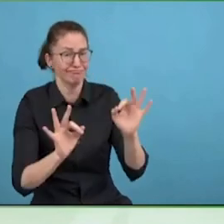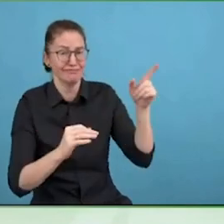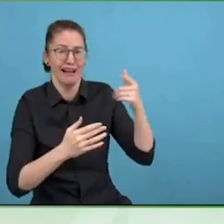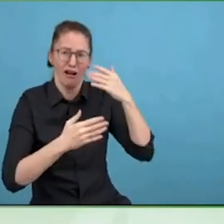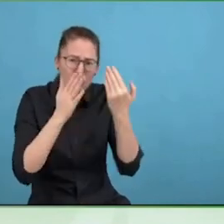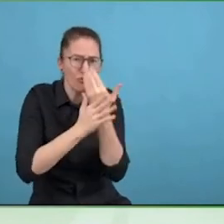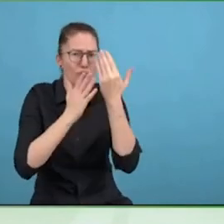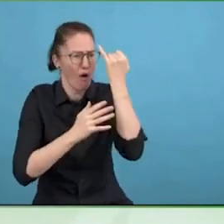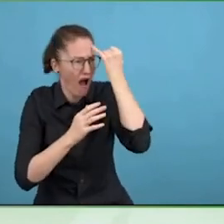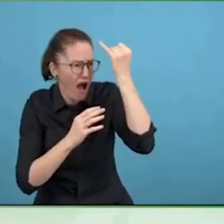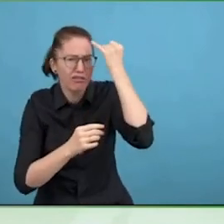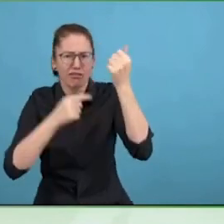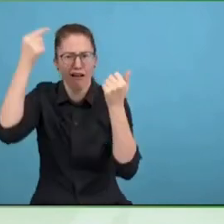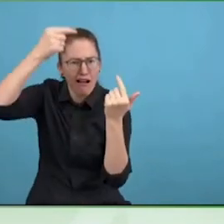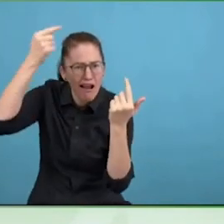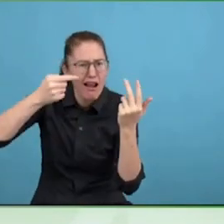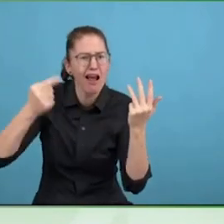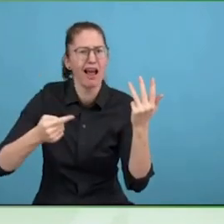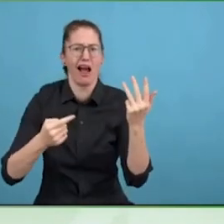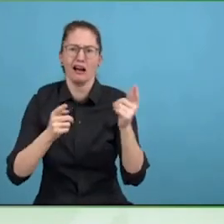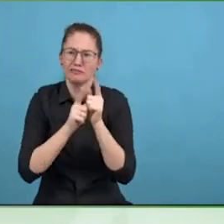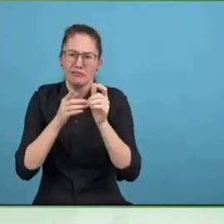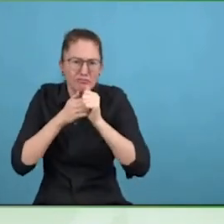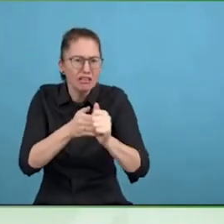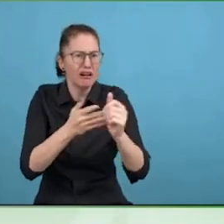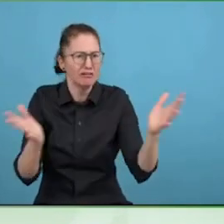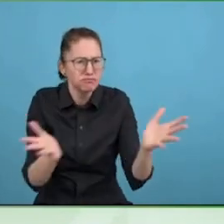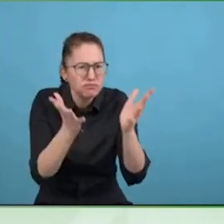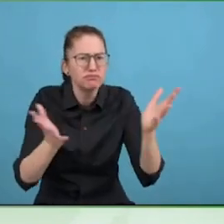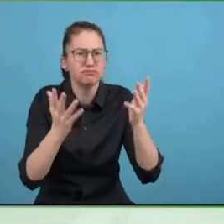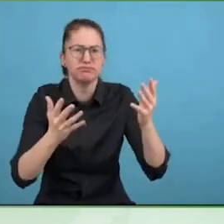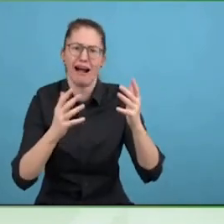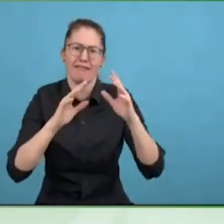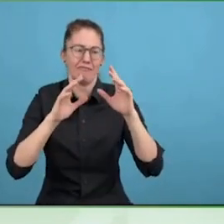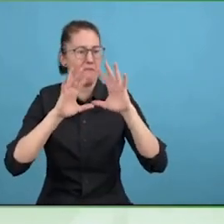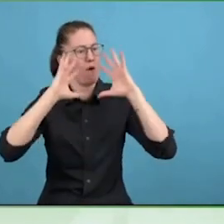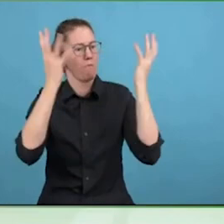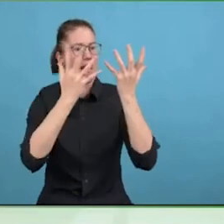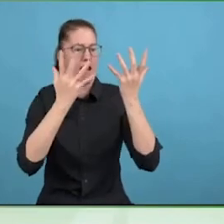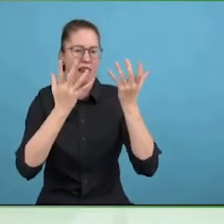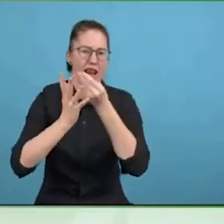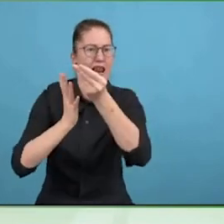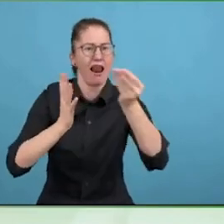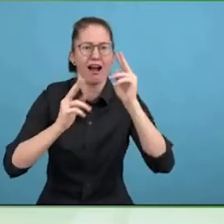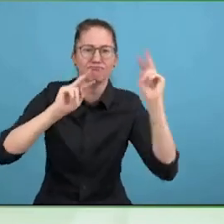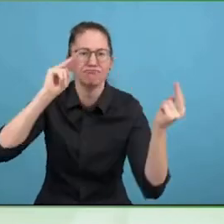I would say is don't go against the flow, find out what is good, in your organisation.